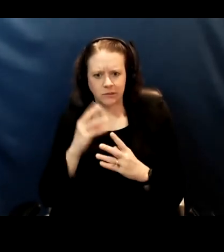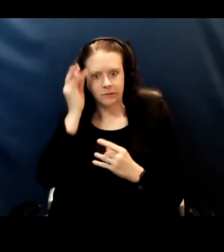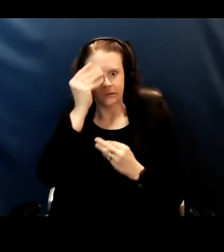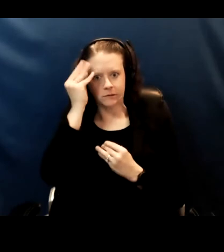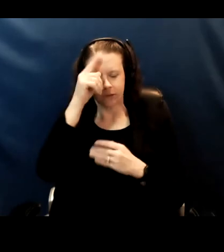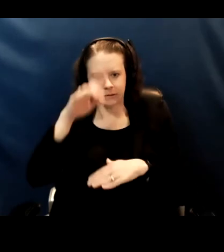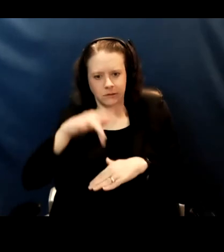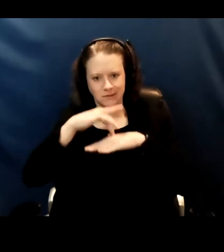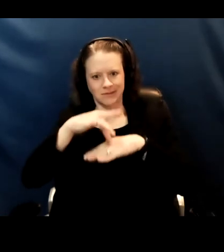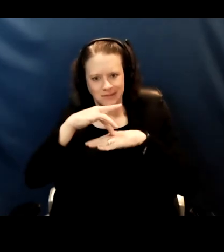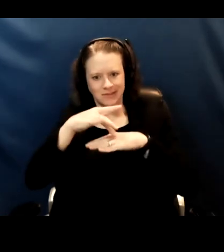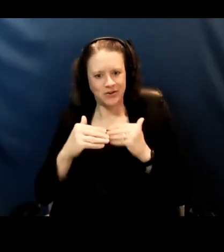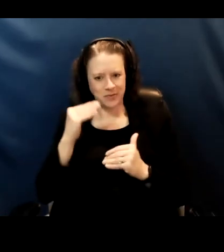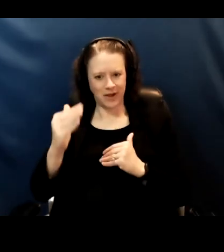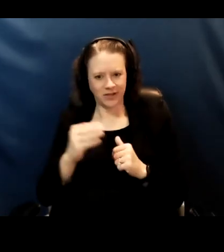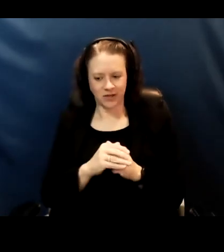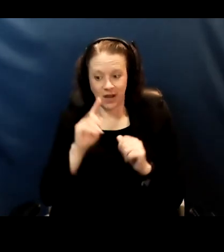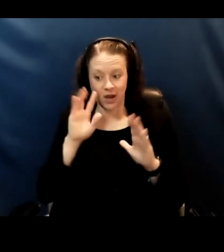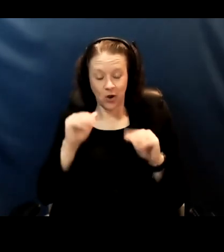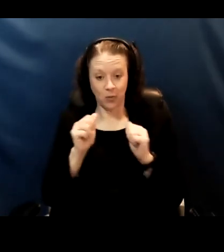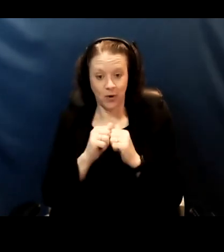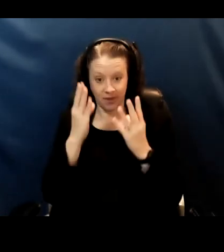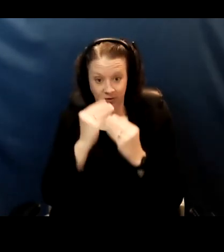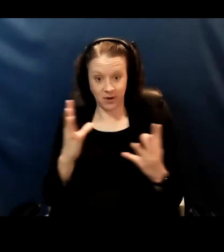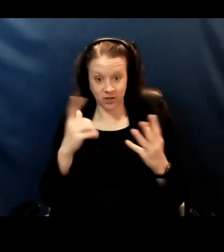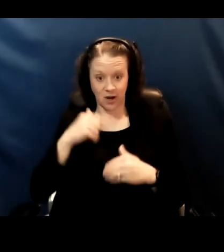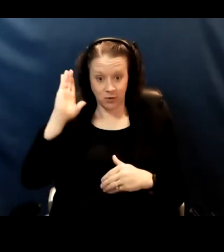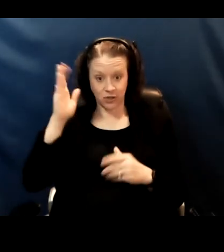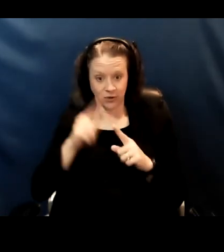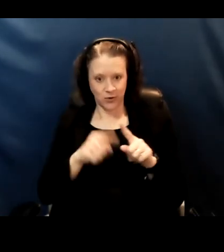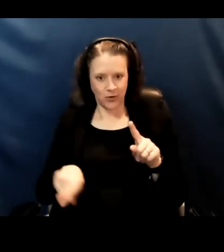I hope that with the information I presented to you today I was able to provide you